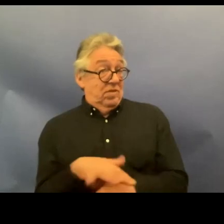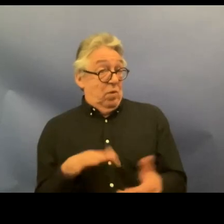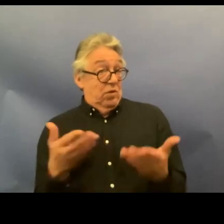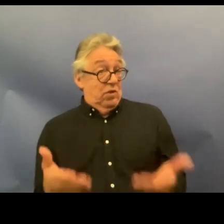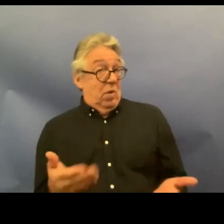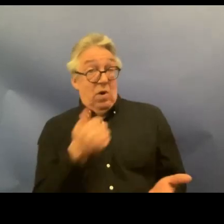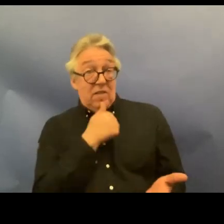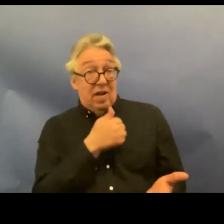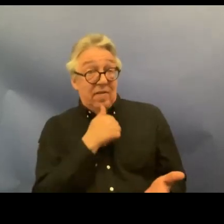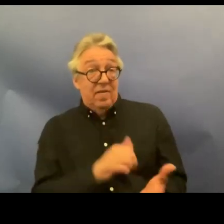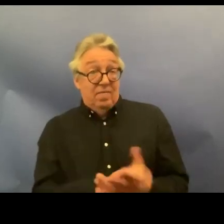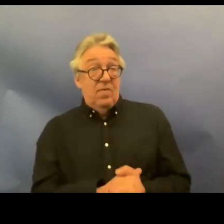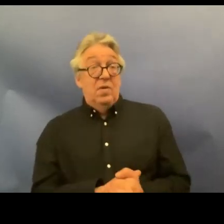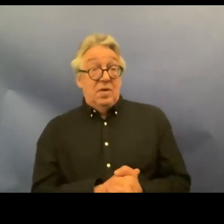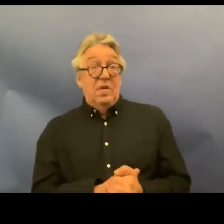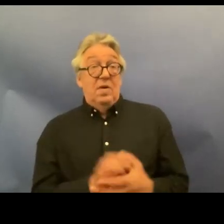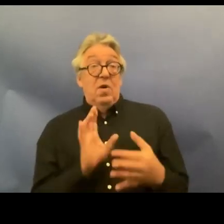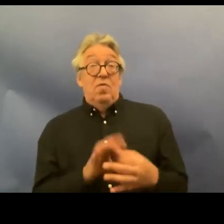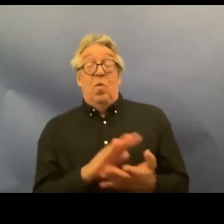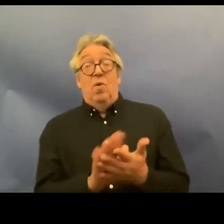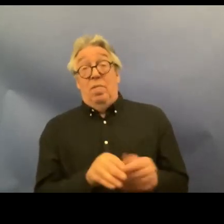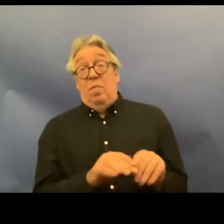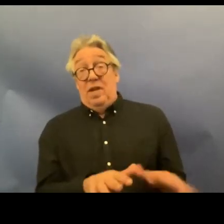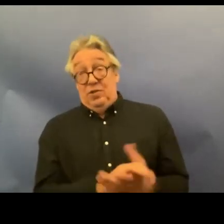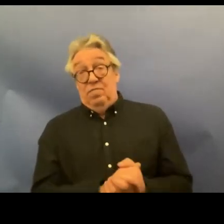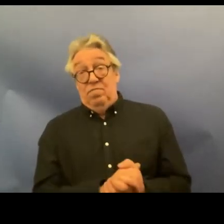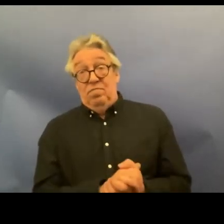regarding the implementation and hopefully this